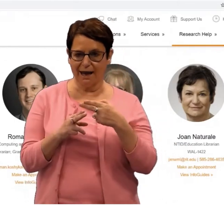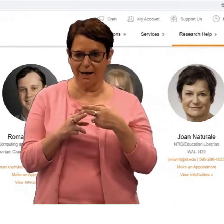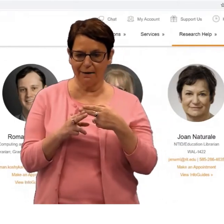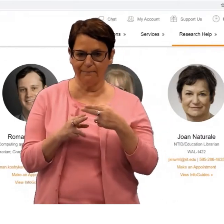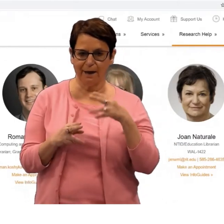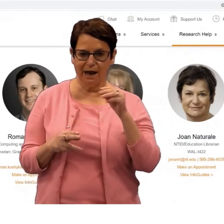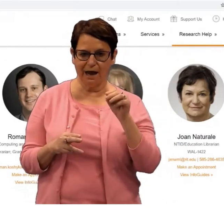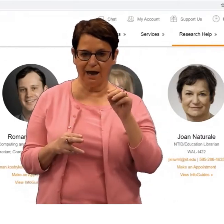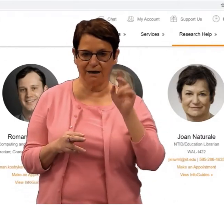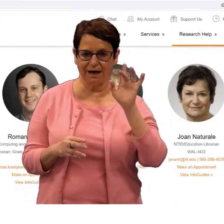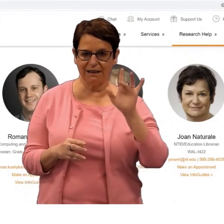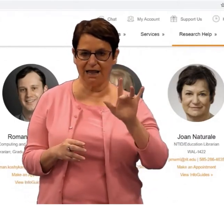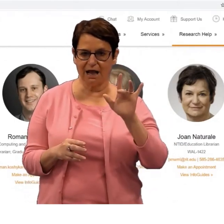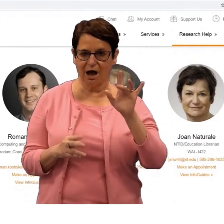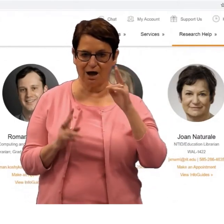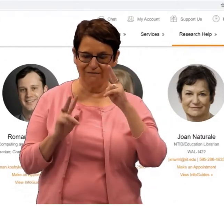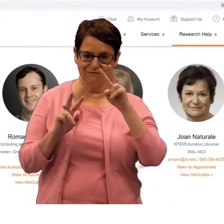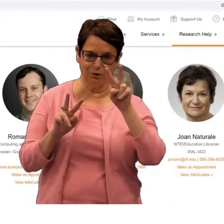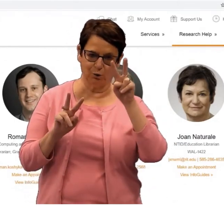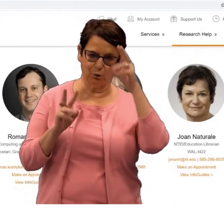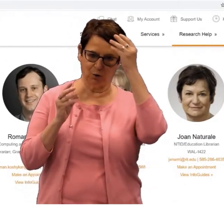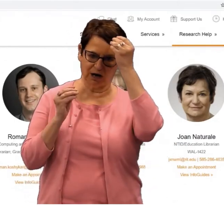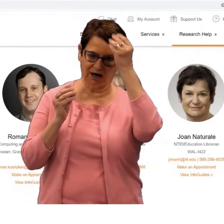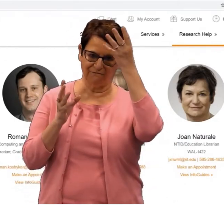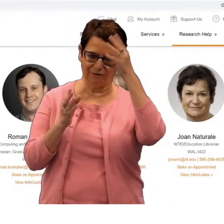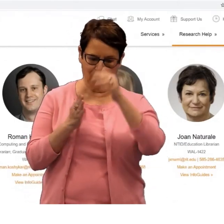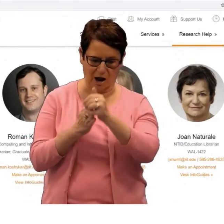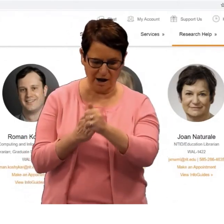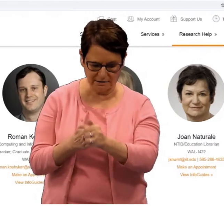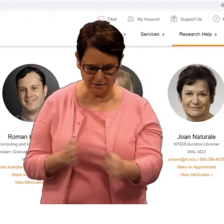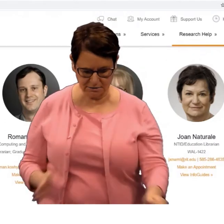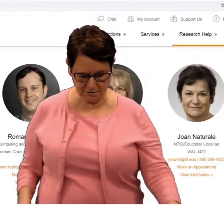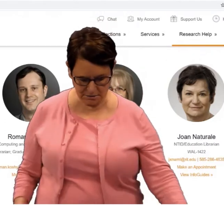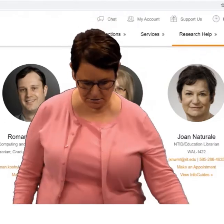Look for my name, and click on View InfoGuides.